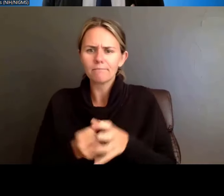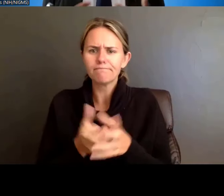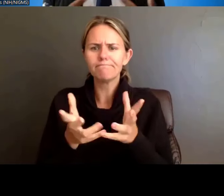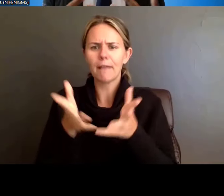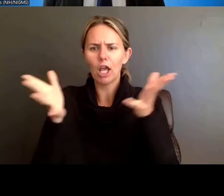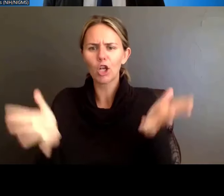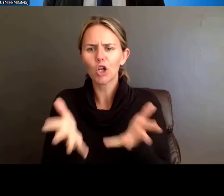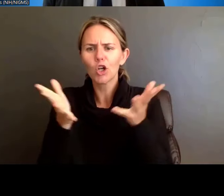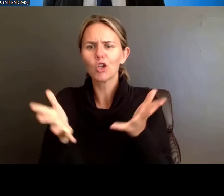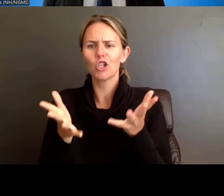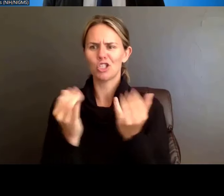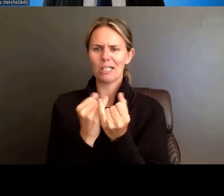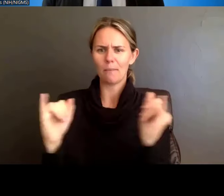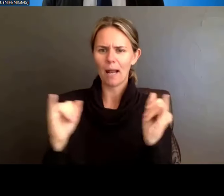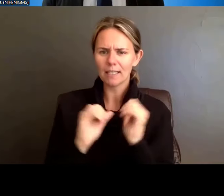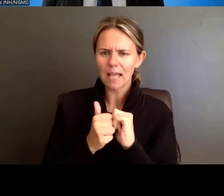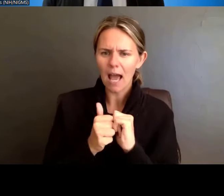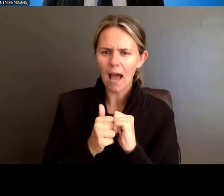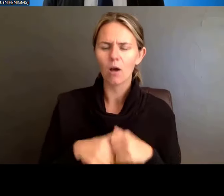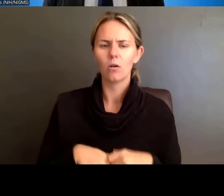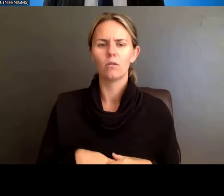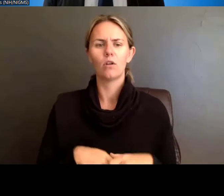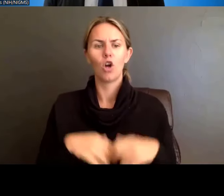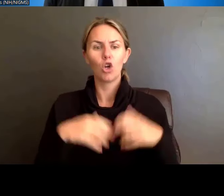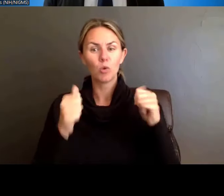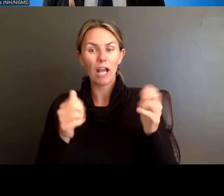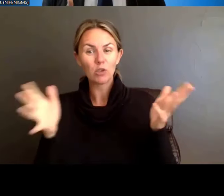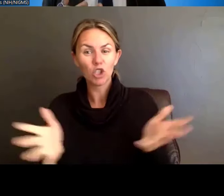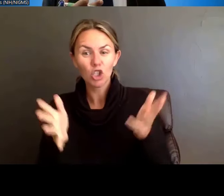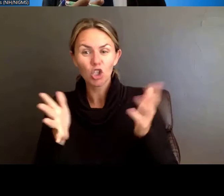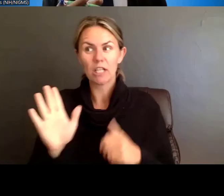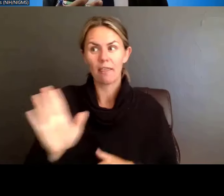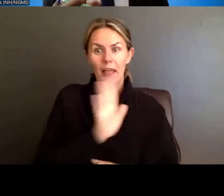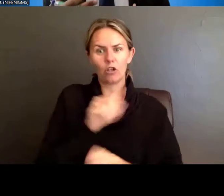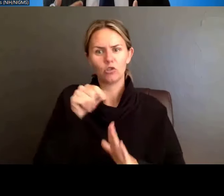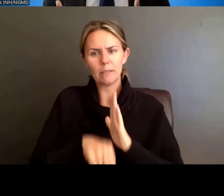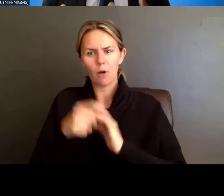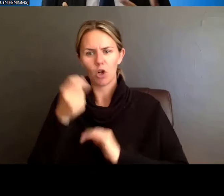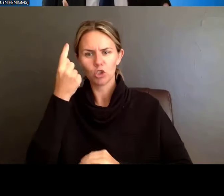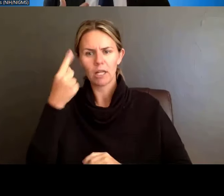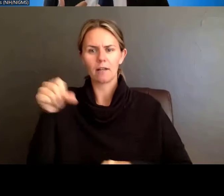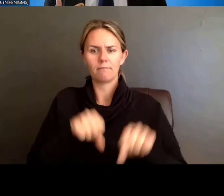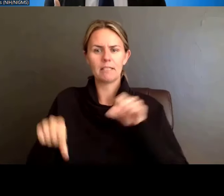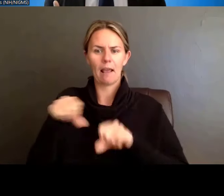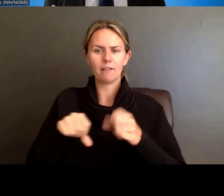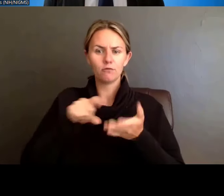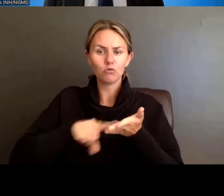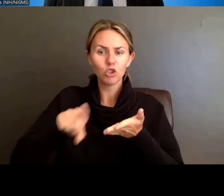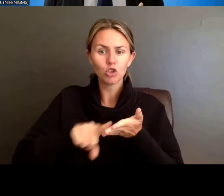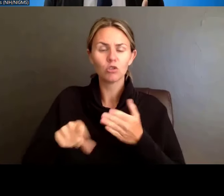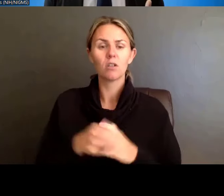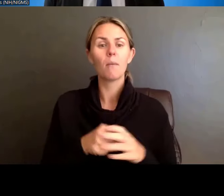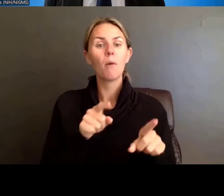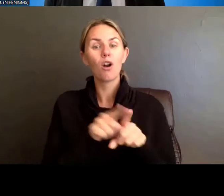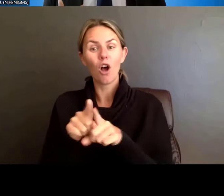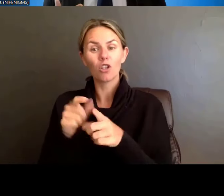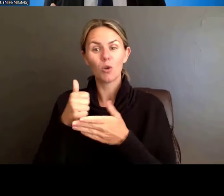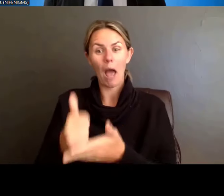assessing their understanding of scientific research? And how to even help faculty articulate their mentoring philosophy and plan